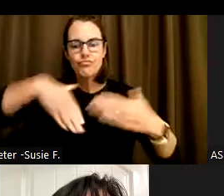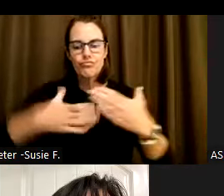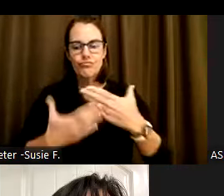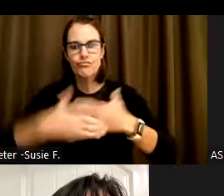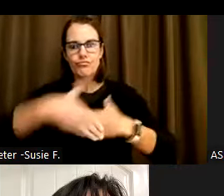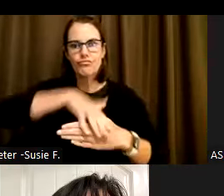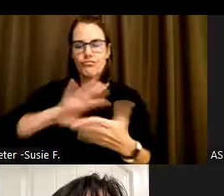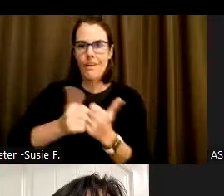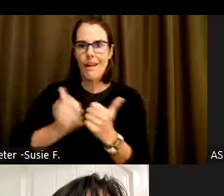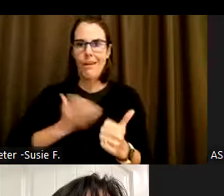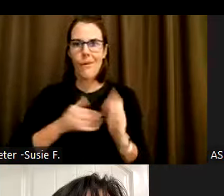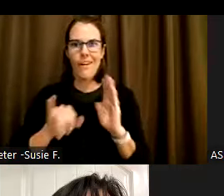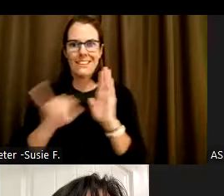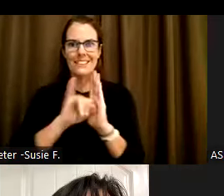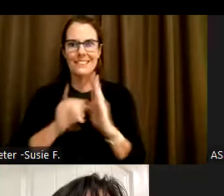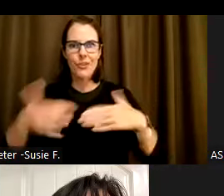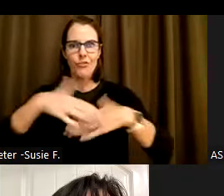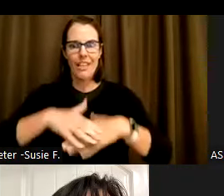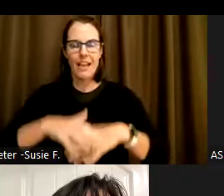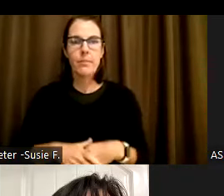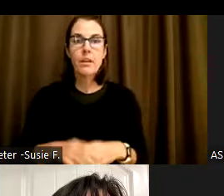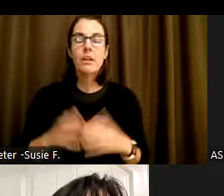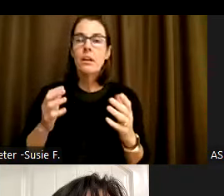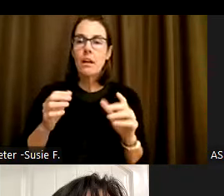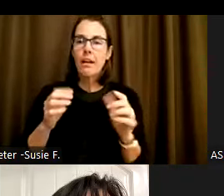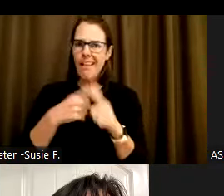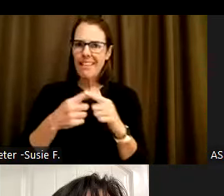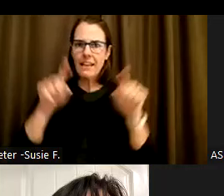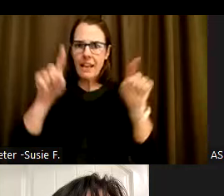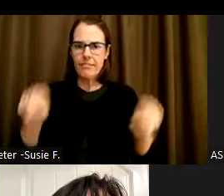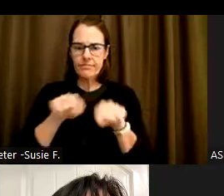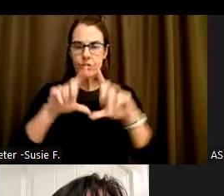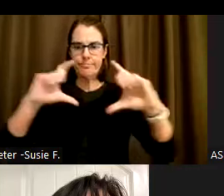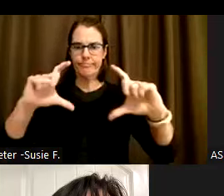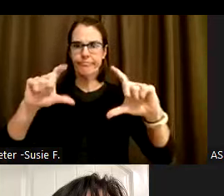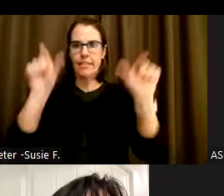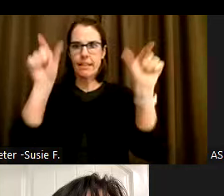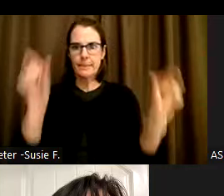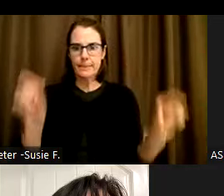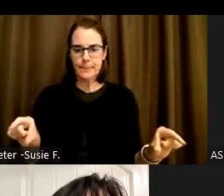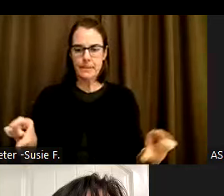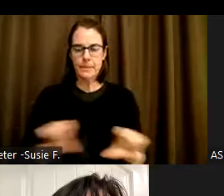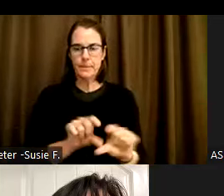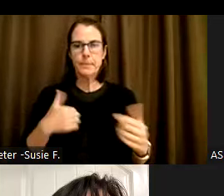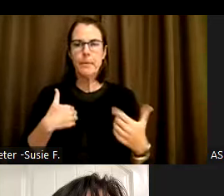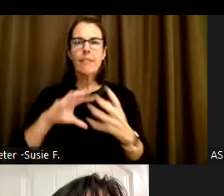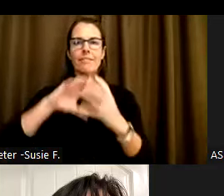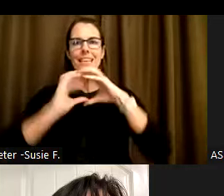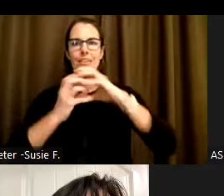around the image of colored circles, we have the following examples of intersecting forms of oppression. Starting on the upper left hand